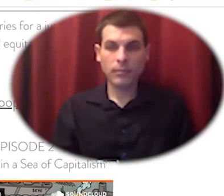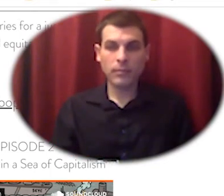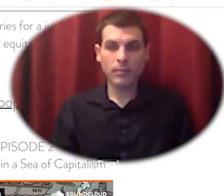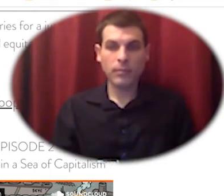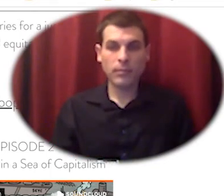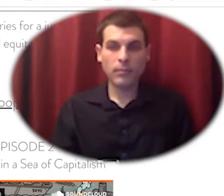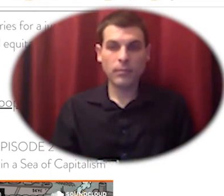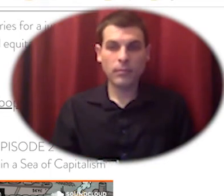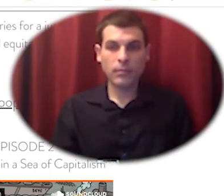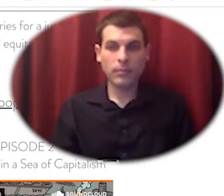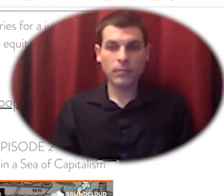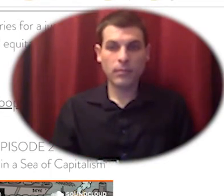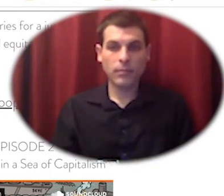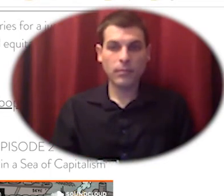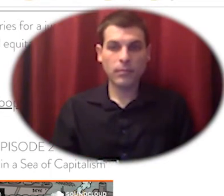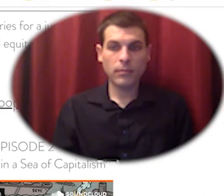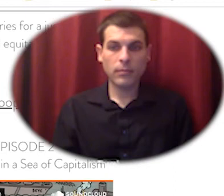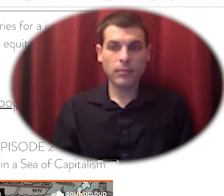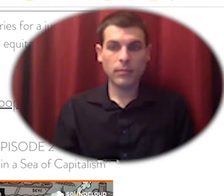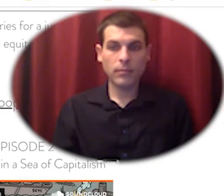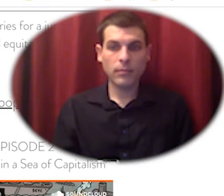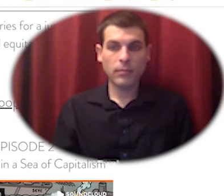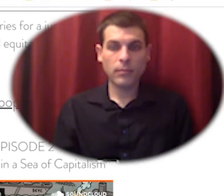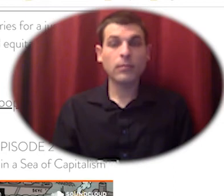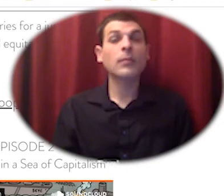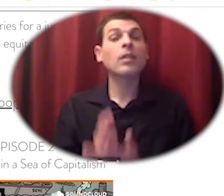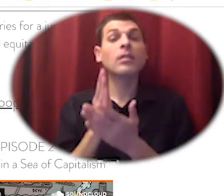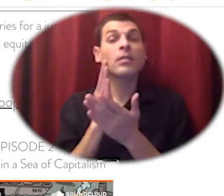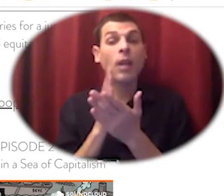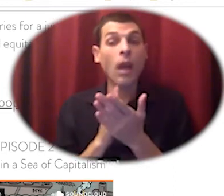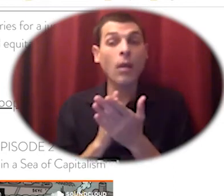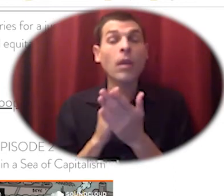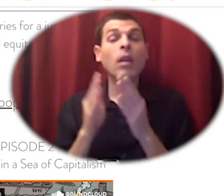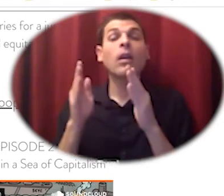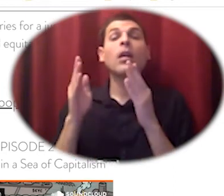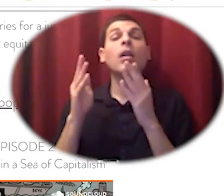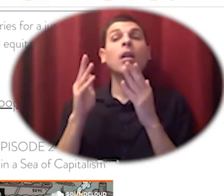as transitional facilities for families fleeing the war in syria